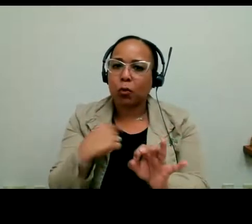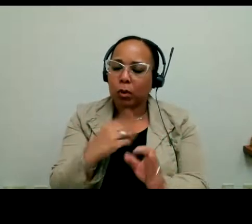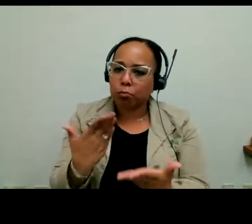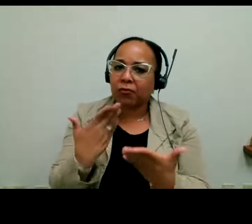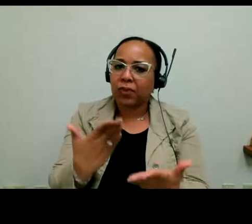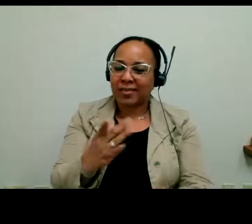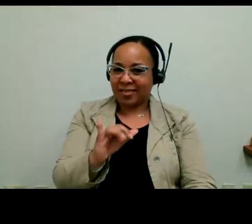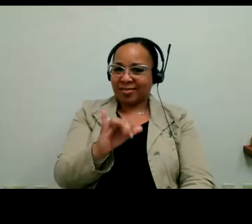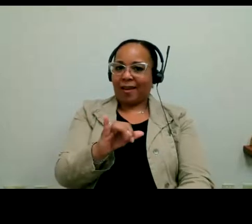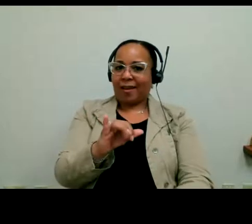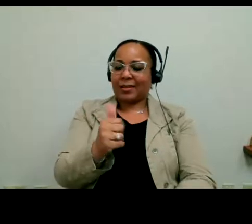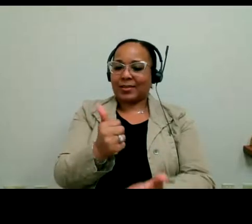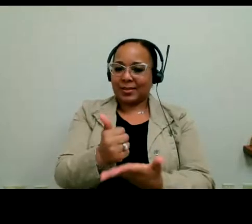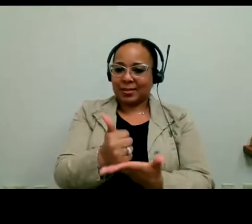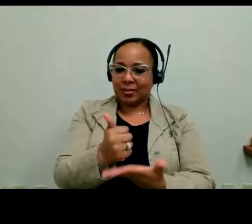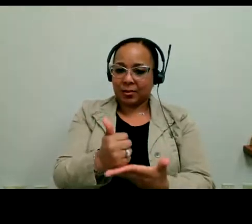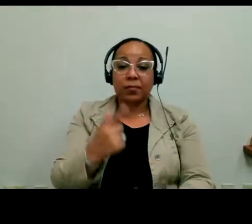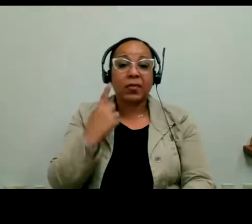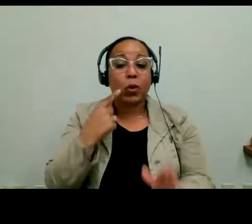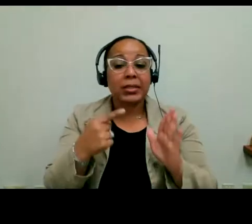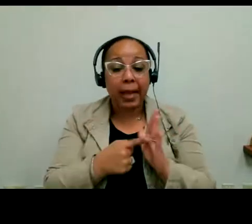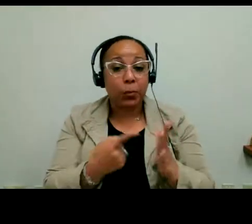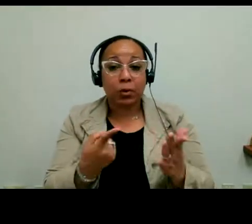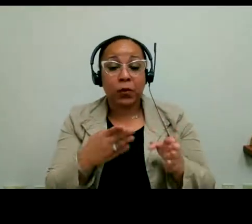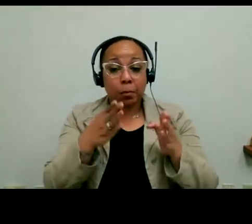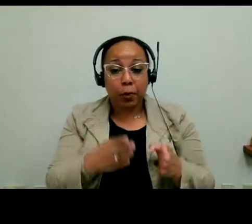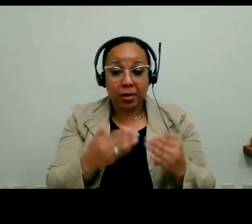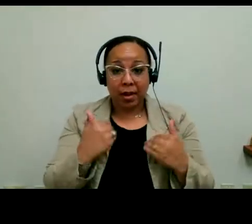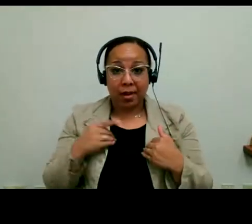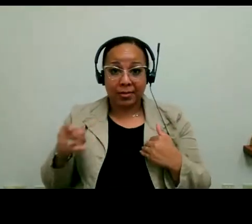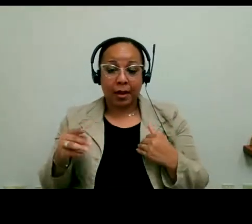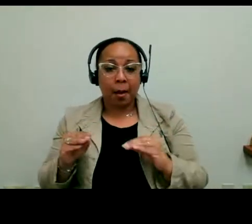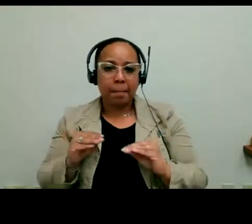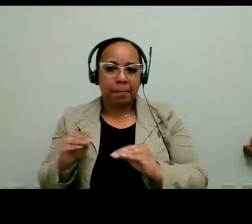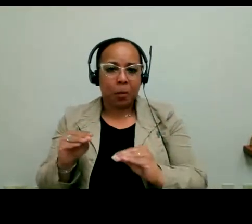example if somebody has a mobility disability, making sure to have